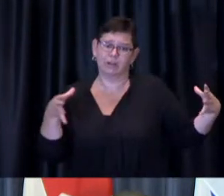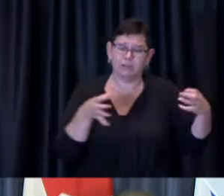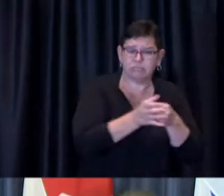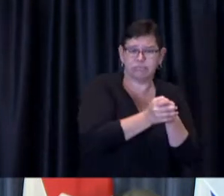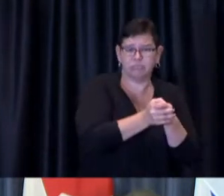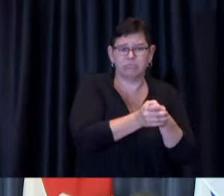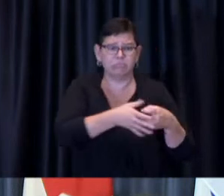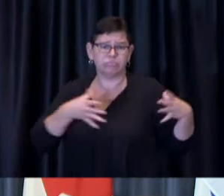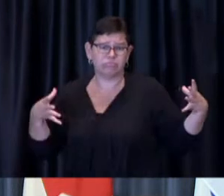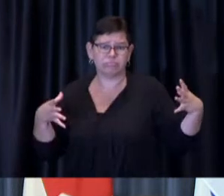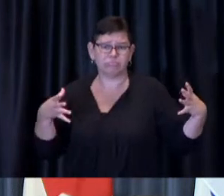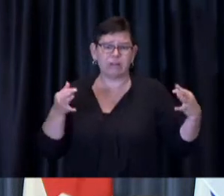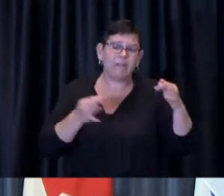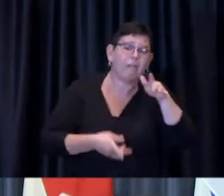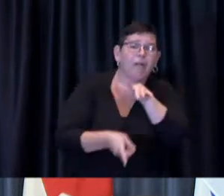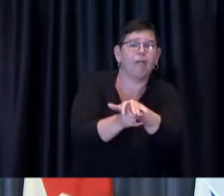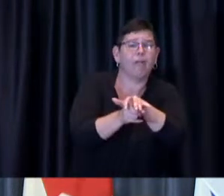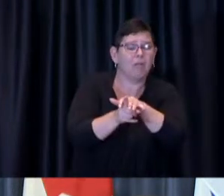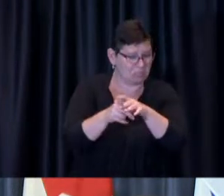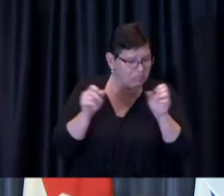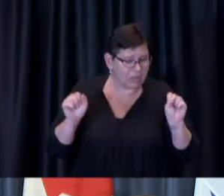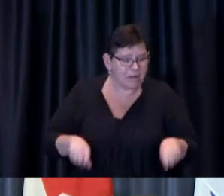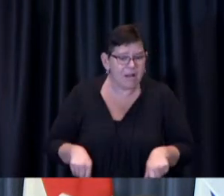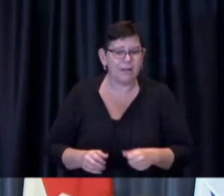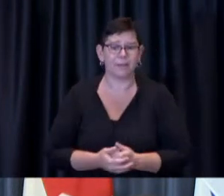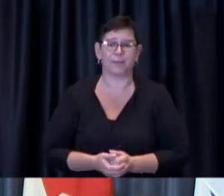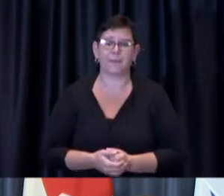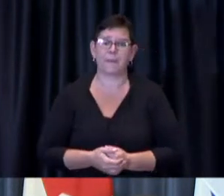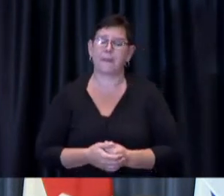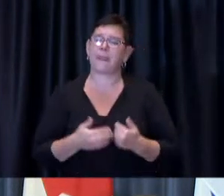In closing, I would like to acknowledge and thank the thousands of people who have,